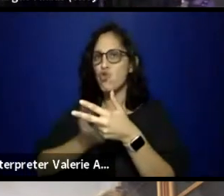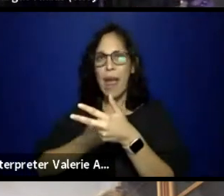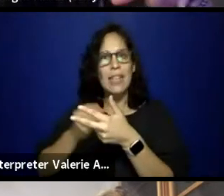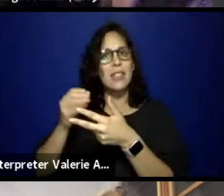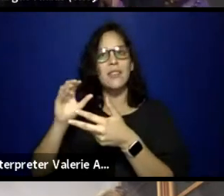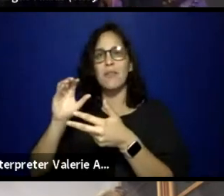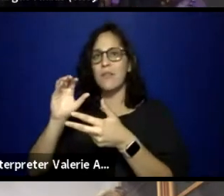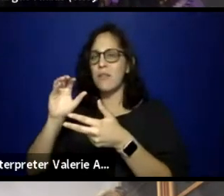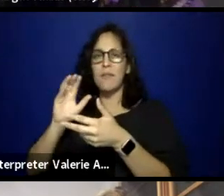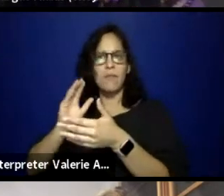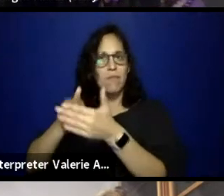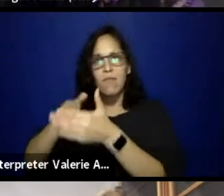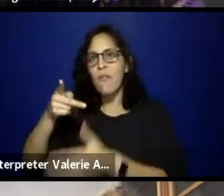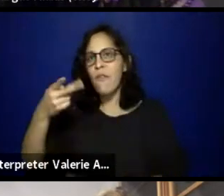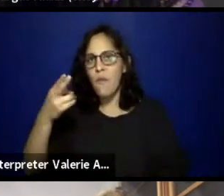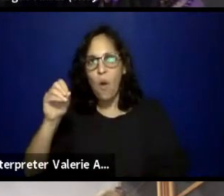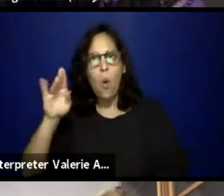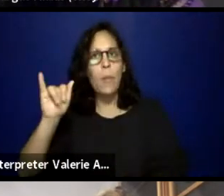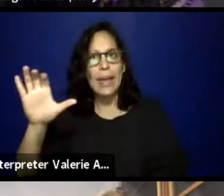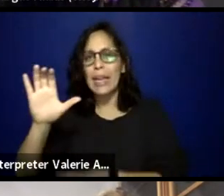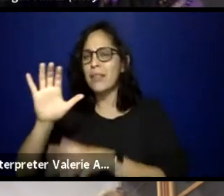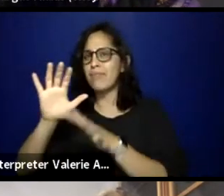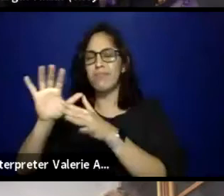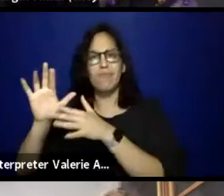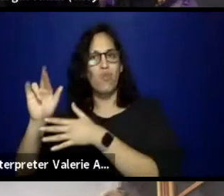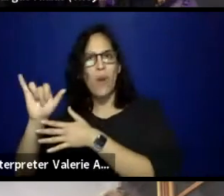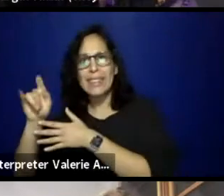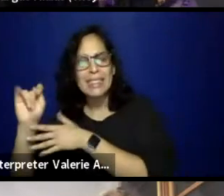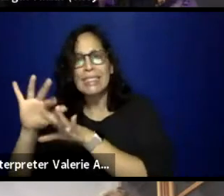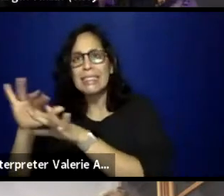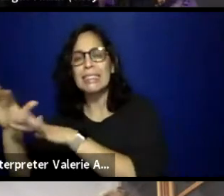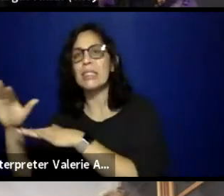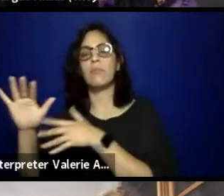So when it becomes a choice between the art